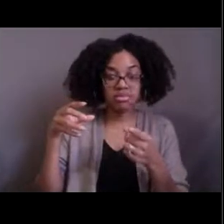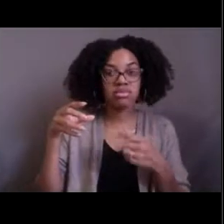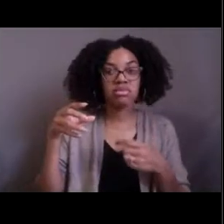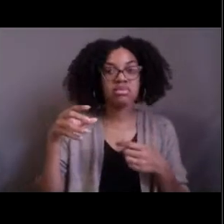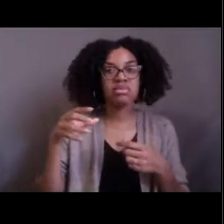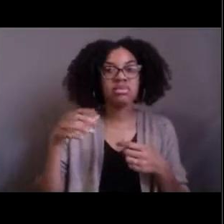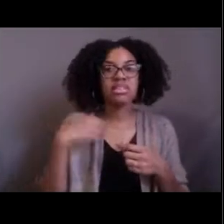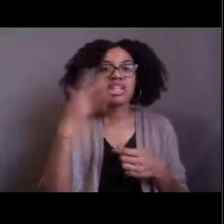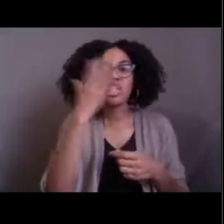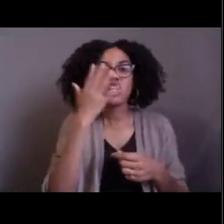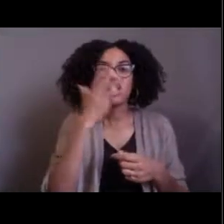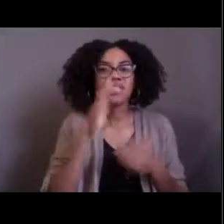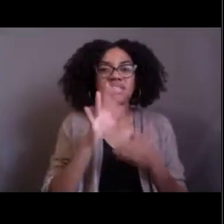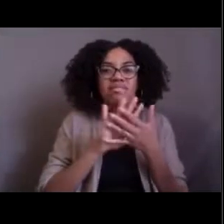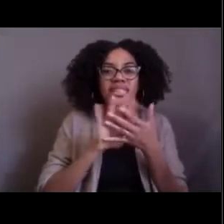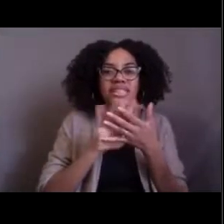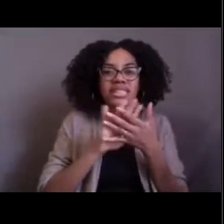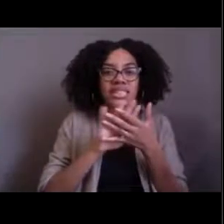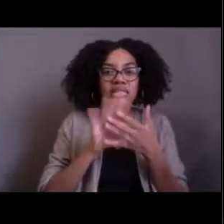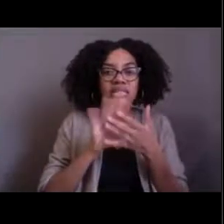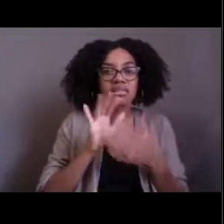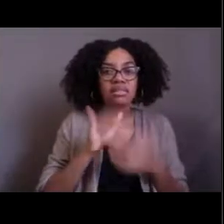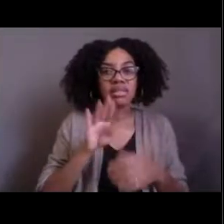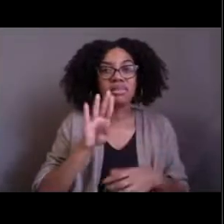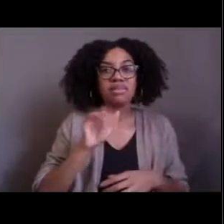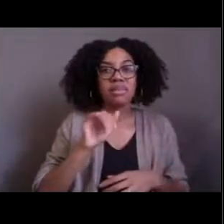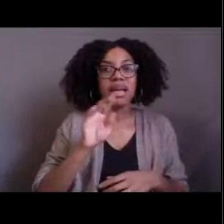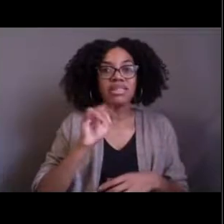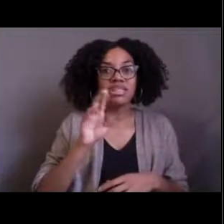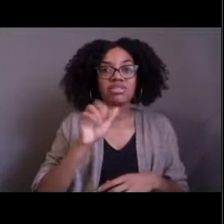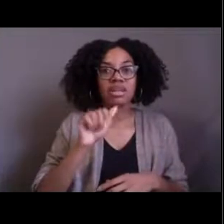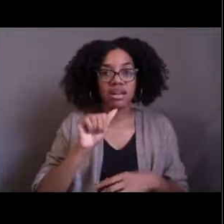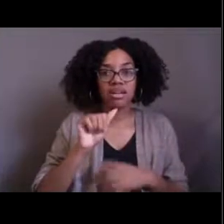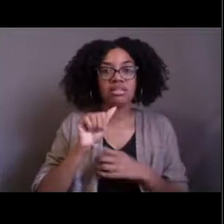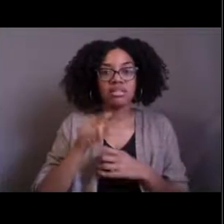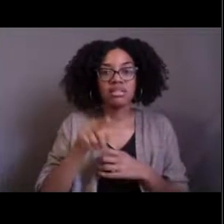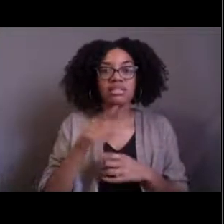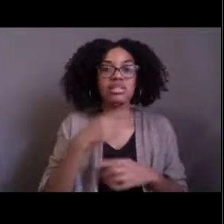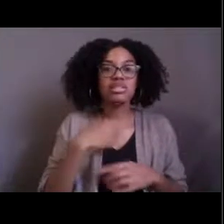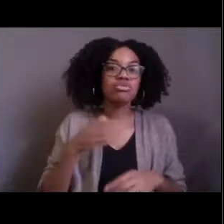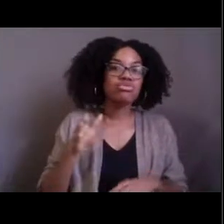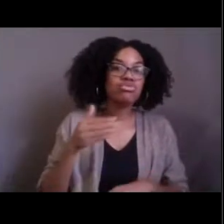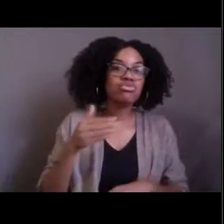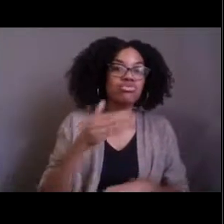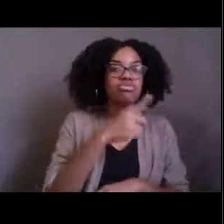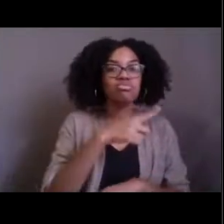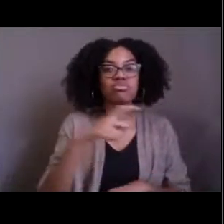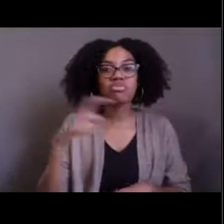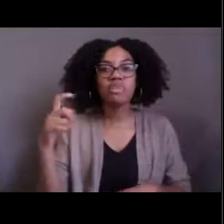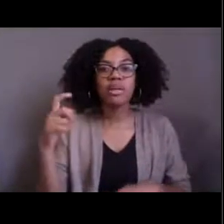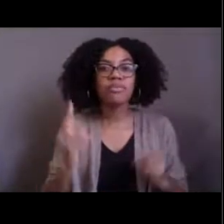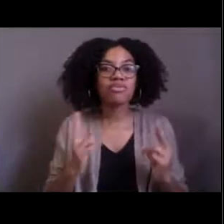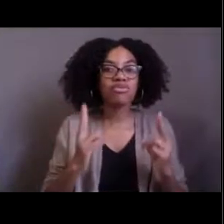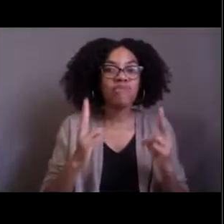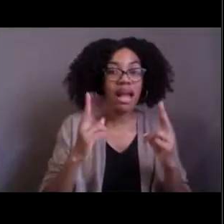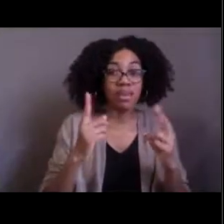Those are bacteria and you see shrimp and fish and crabs here that are all eating that bacteria.